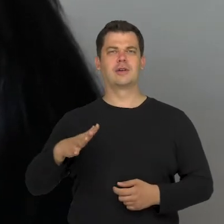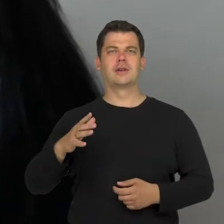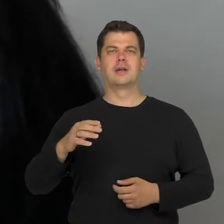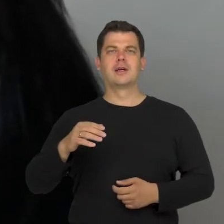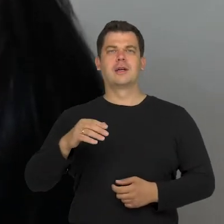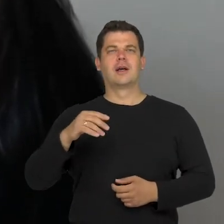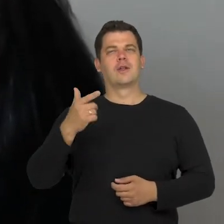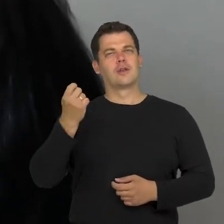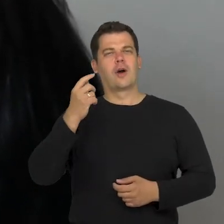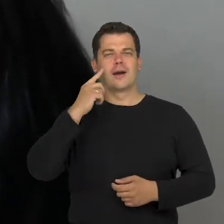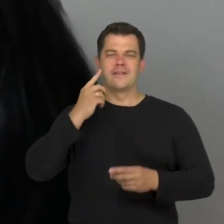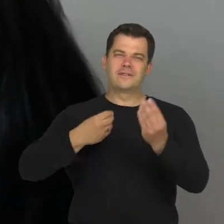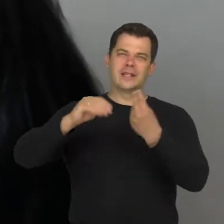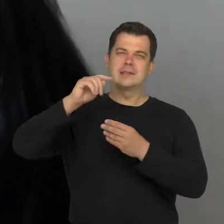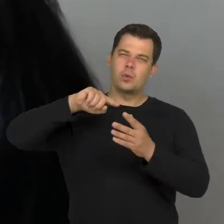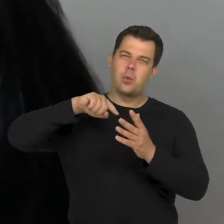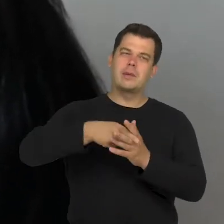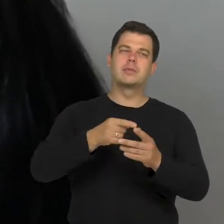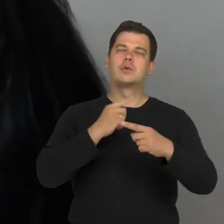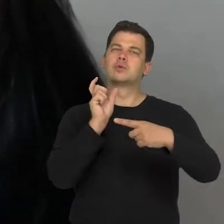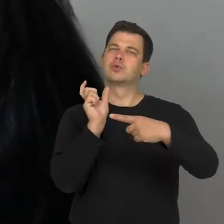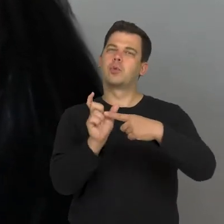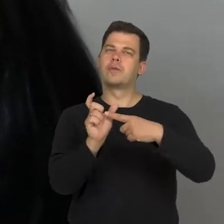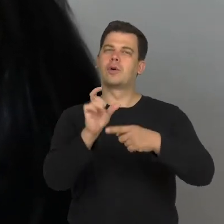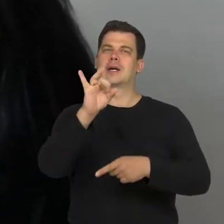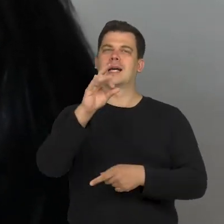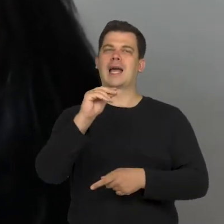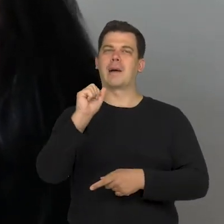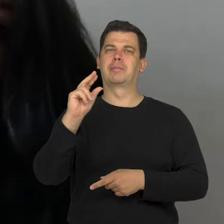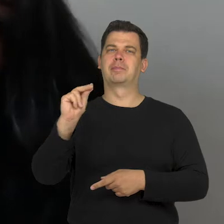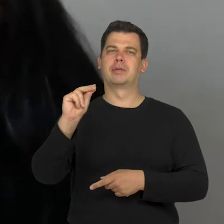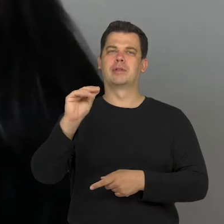to explain the notion of staring because I think it includes both…